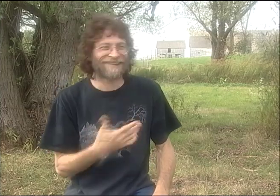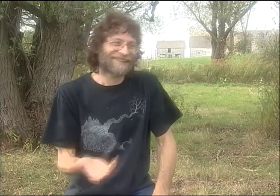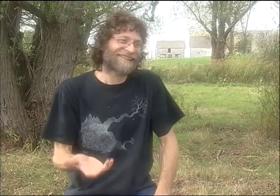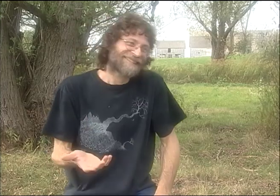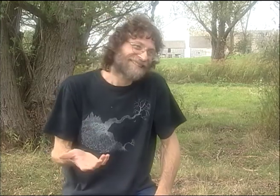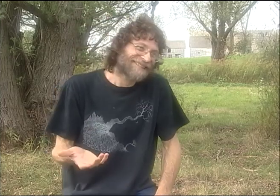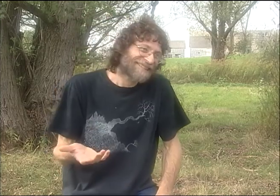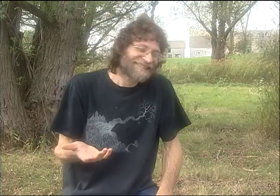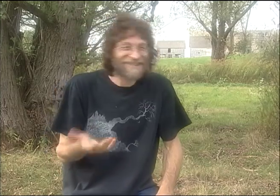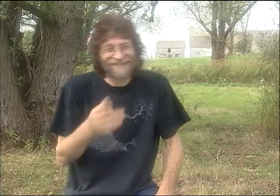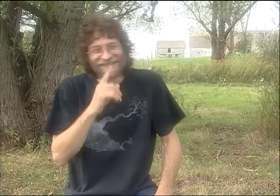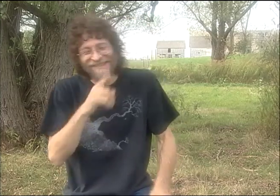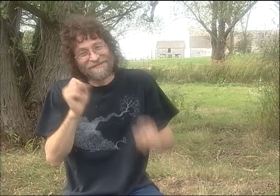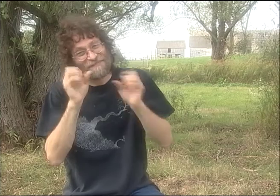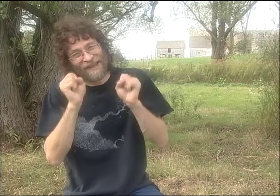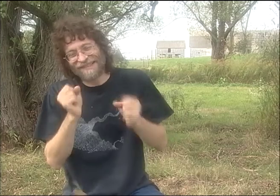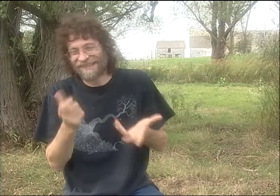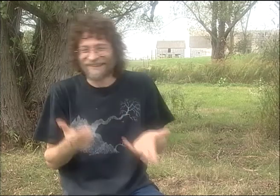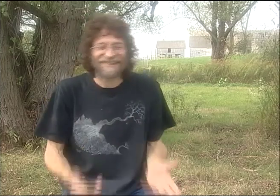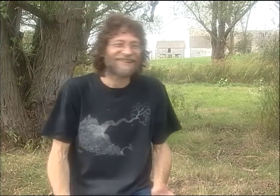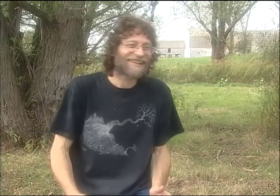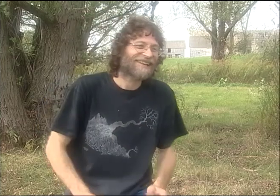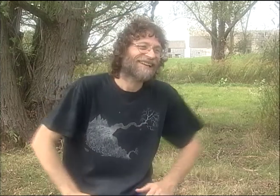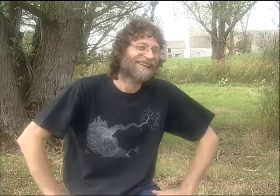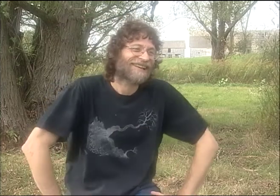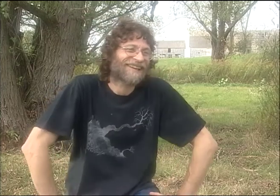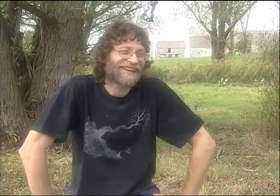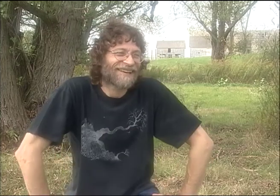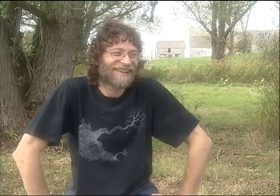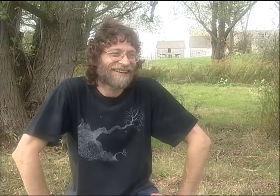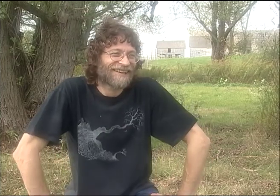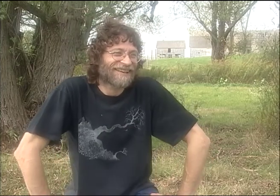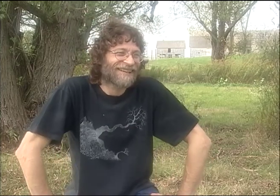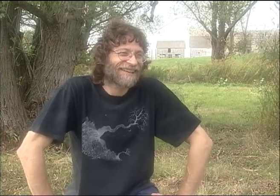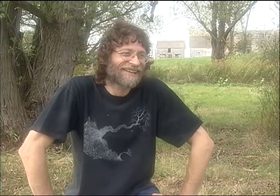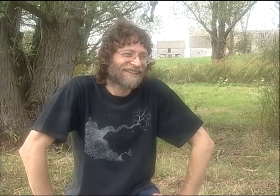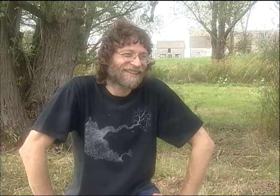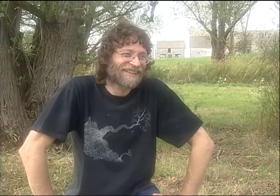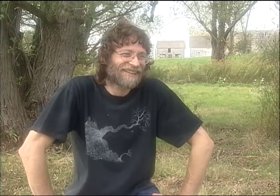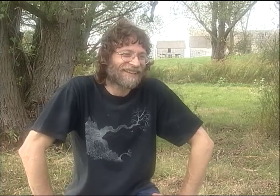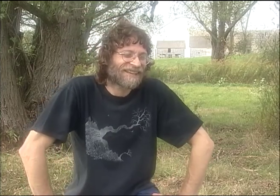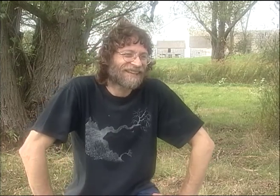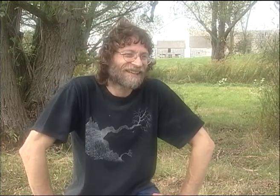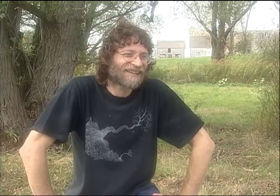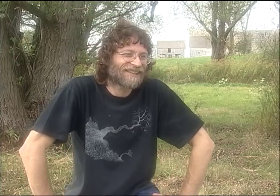I MEAN, I HADN'T SEEN IT FOR A LONG TIME, AND THEN I JUST SAW IT RECENTLY, AND IT GOT TO ME AGAIN.